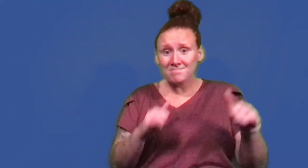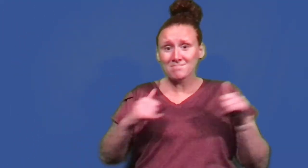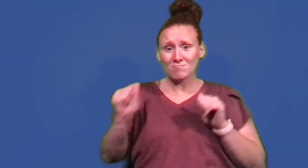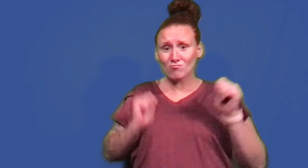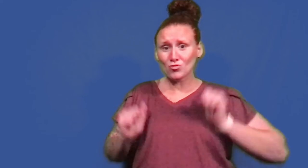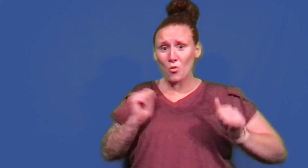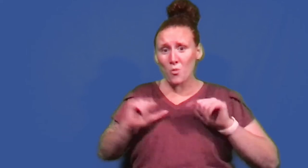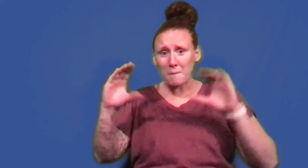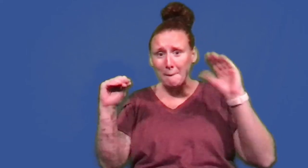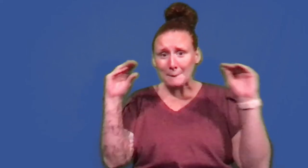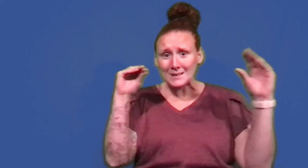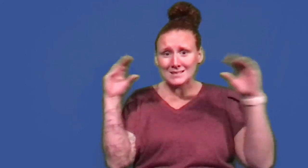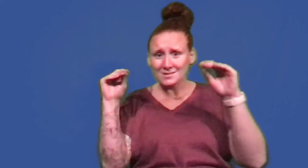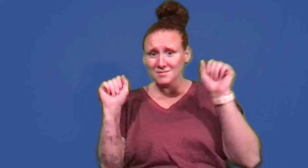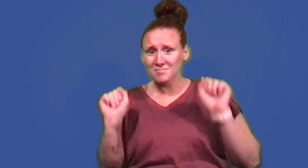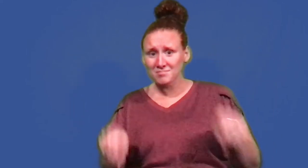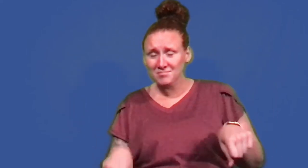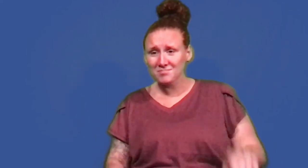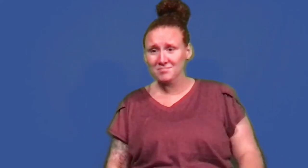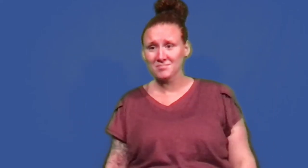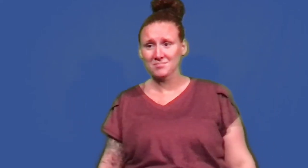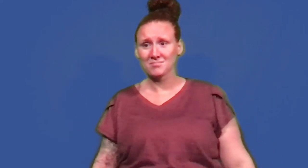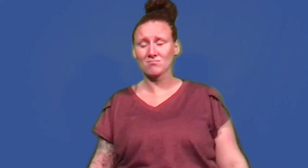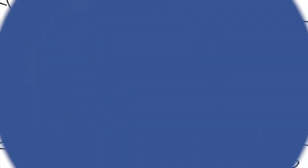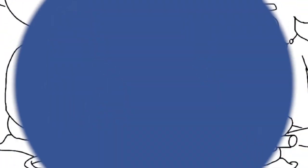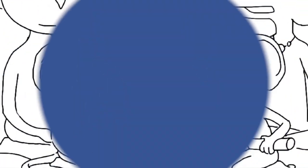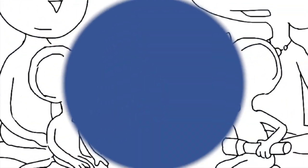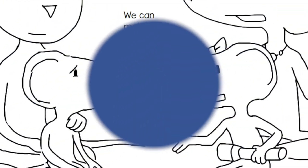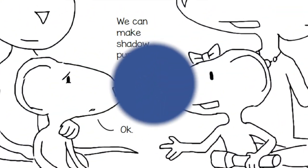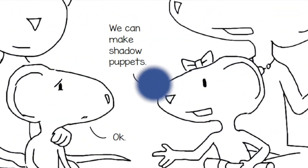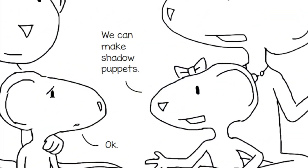We can make shadow puppets.